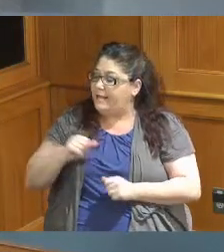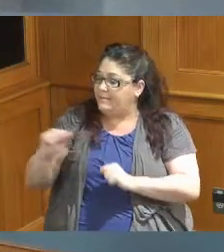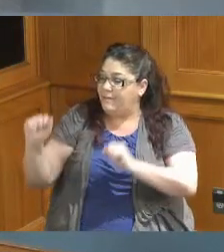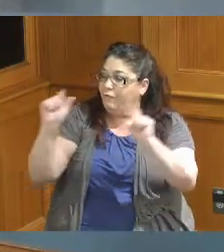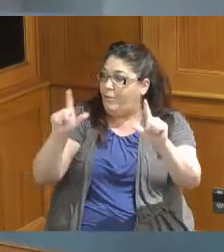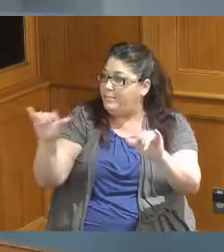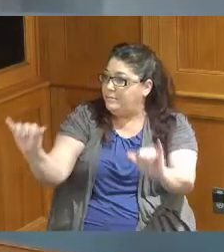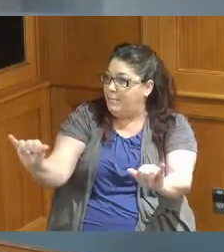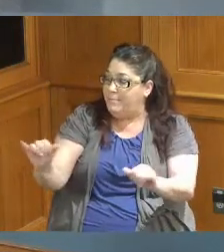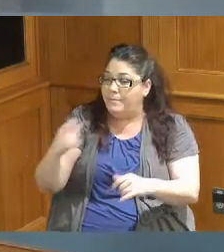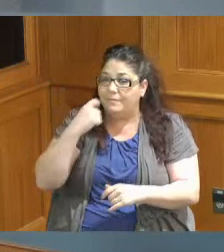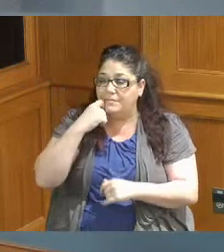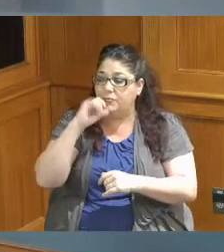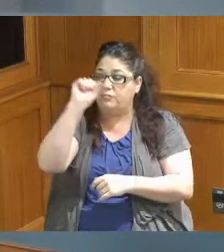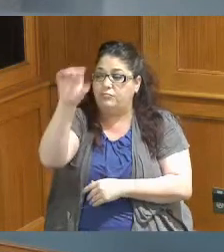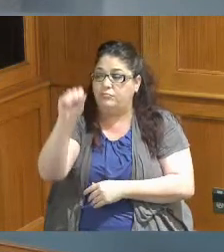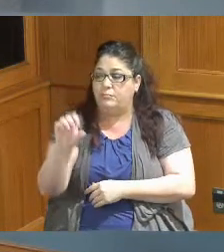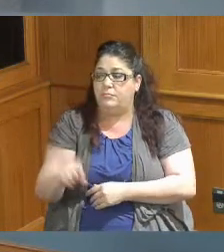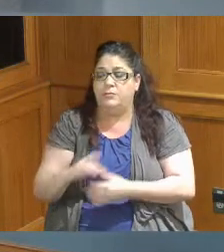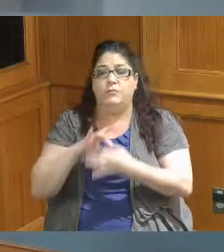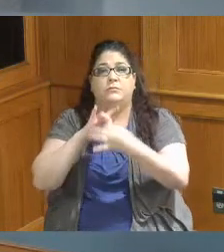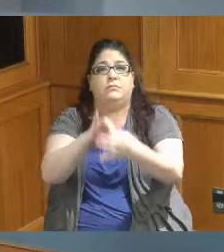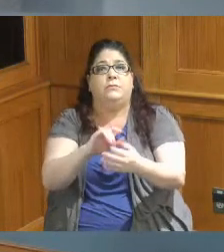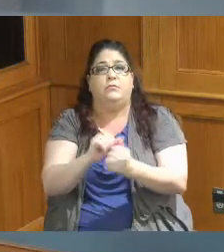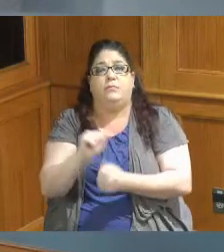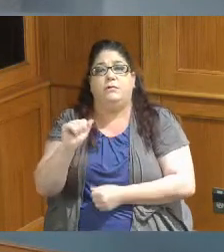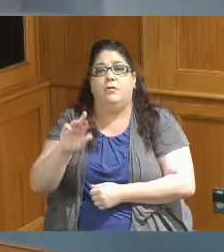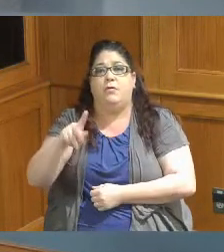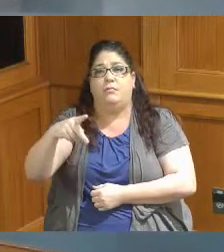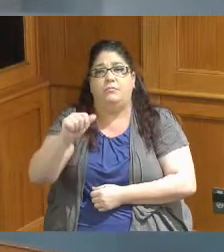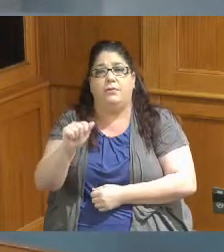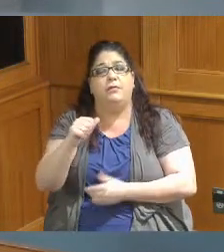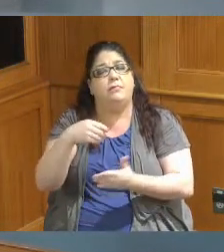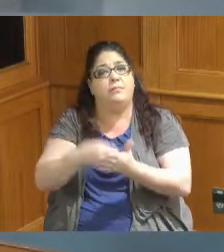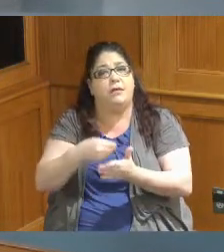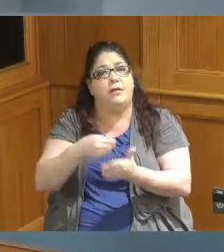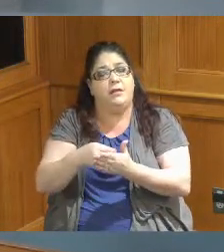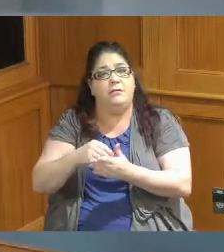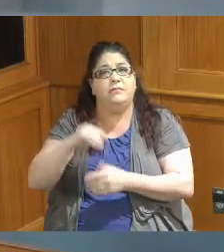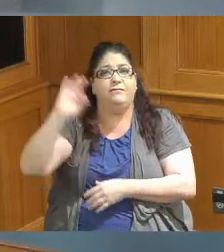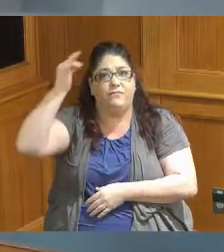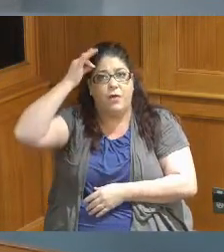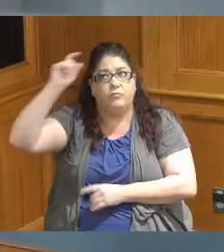all the items that are on here today relate to our ARPA funding relate to the Commission's ARPA